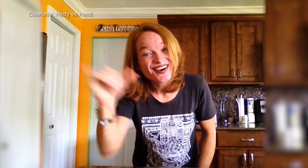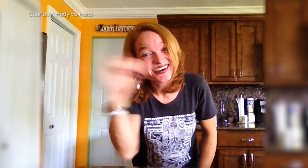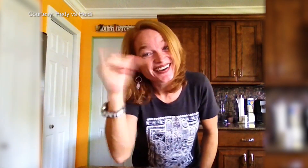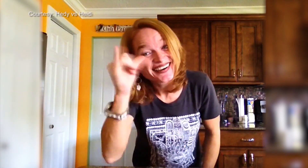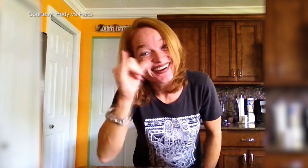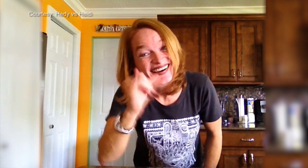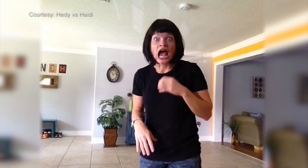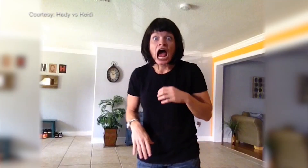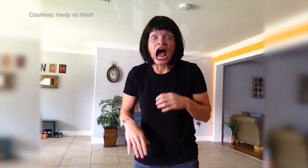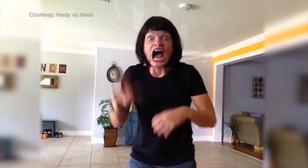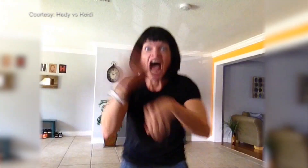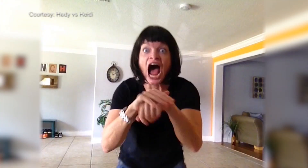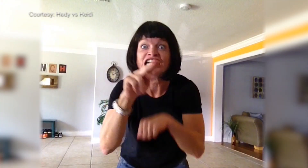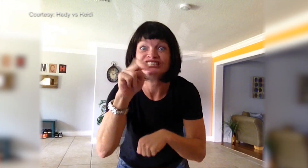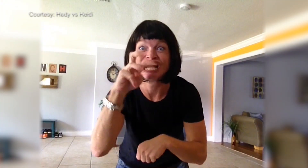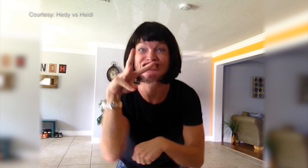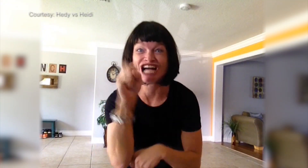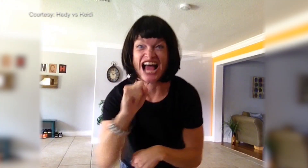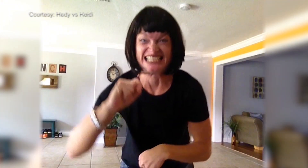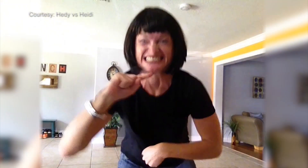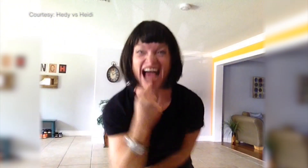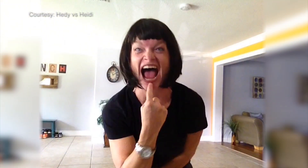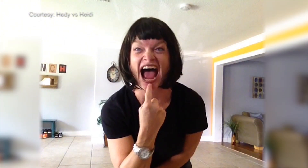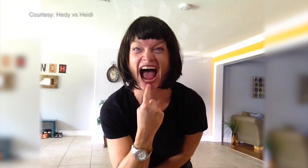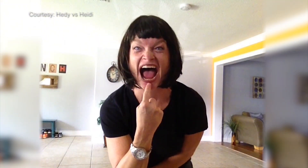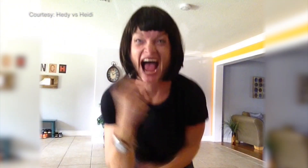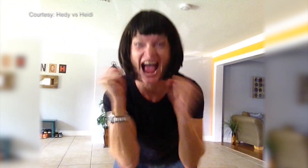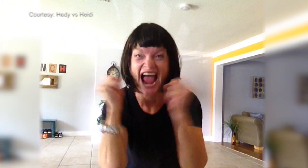On the news! Seriously?! WHOOO!!!